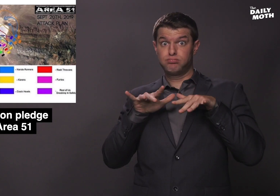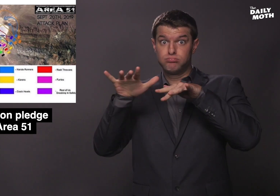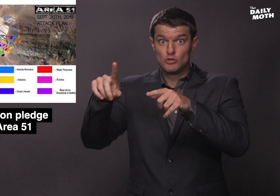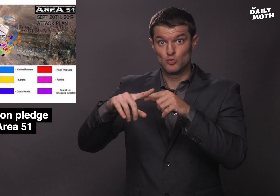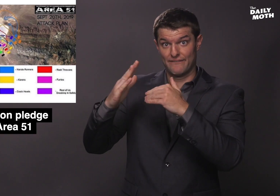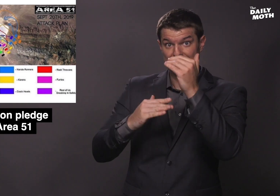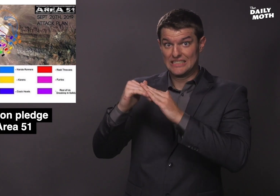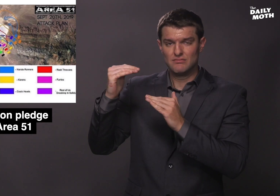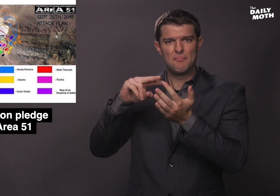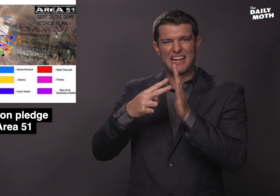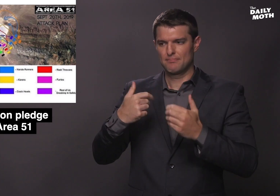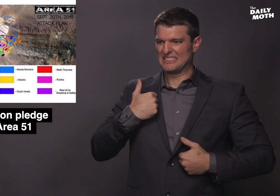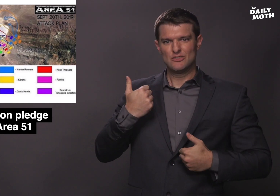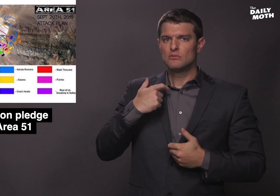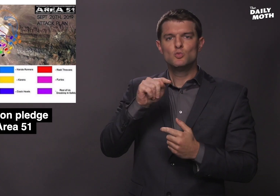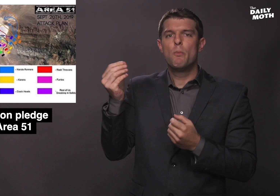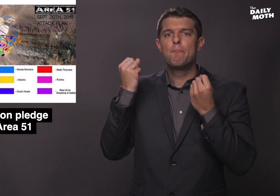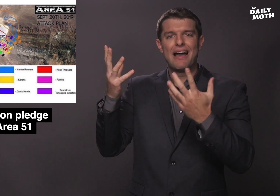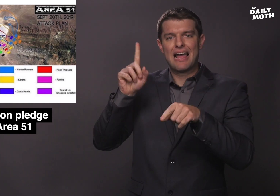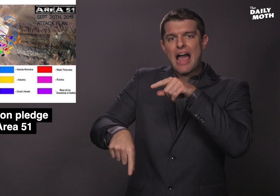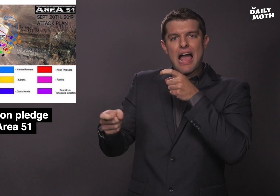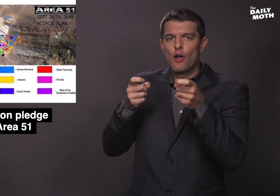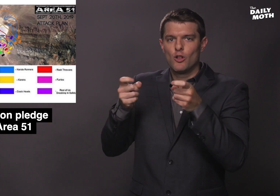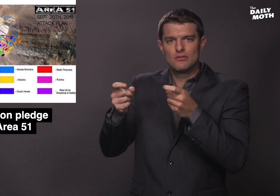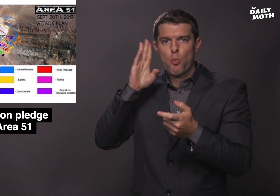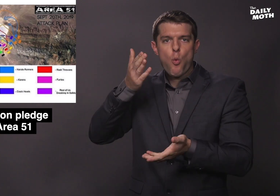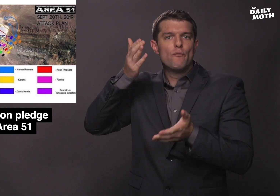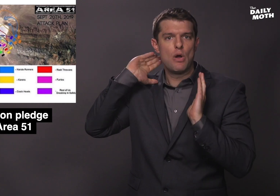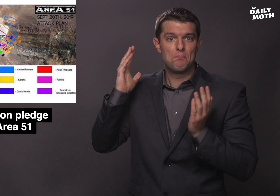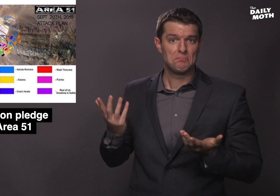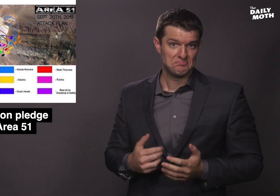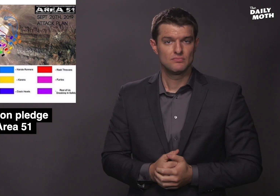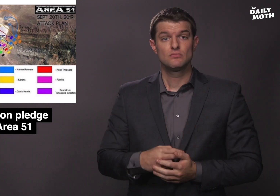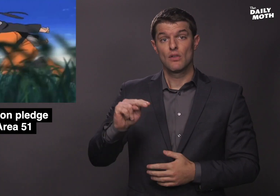heading towards the facilities, then the military won't be able to stop them.